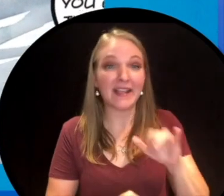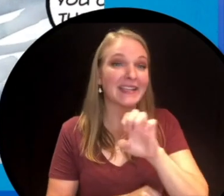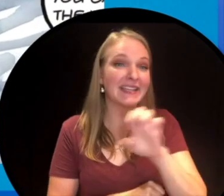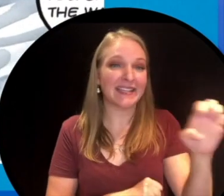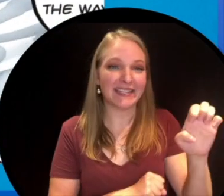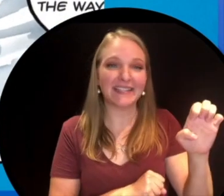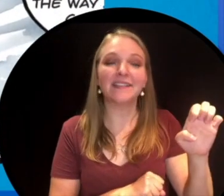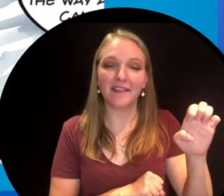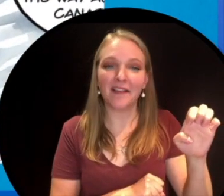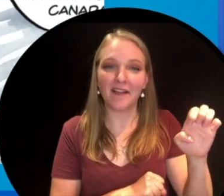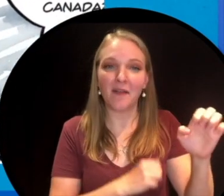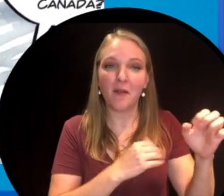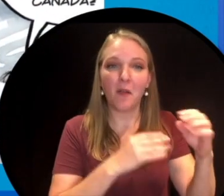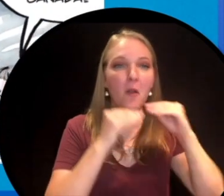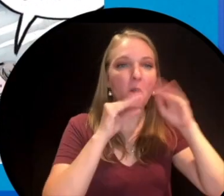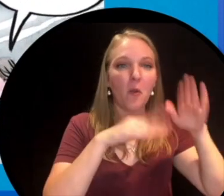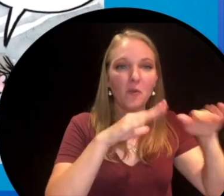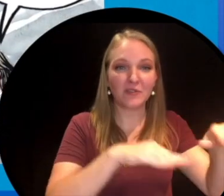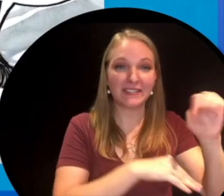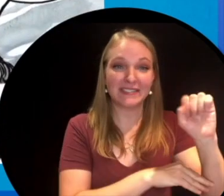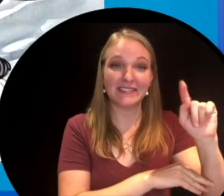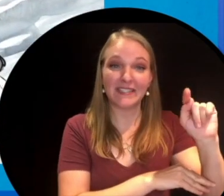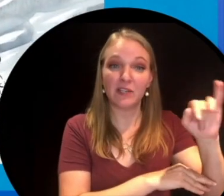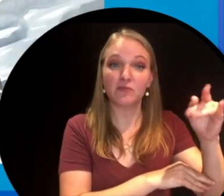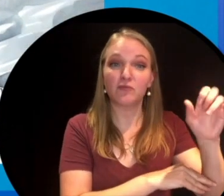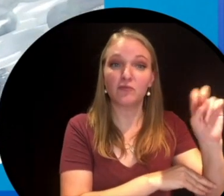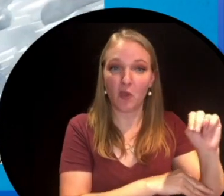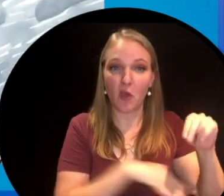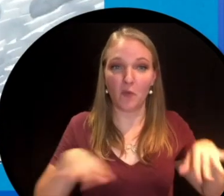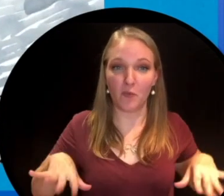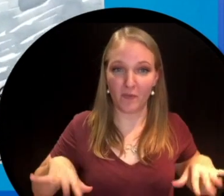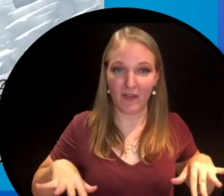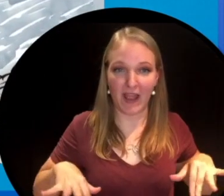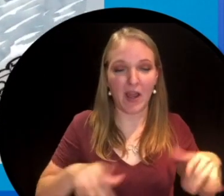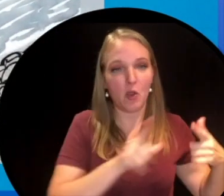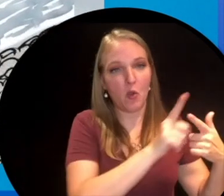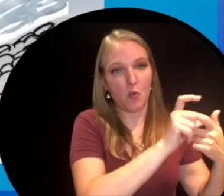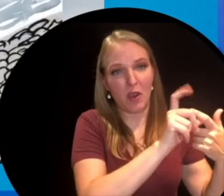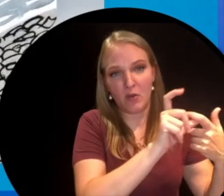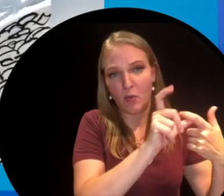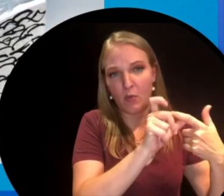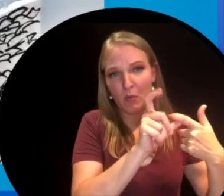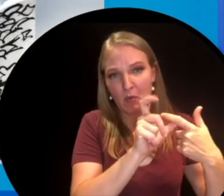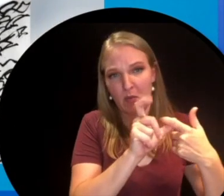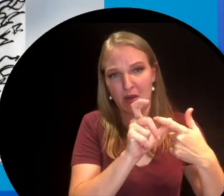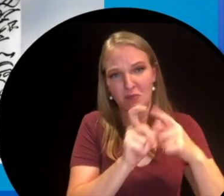atlantic ocean, just off St John's Newfoundland and he started running west. It was really tough